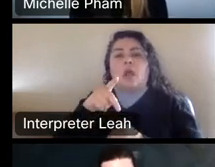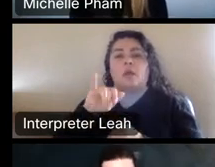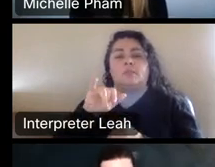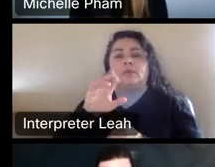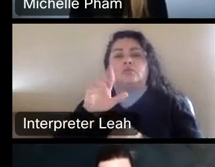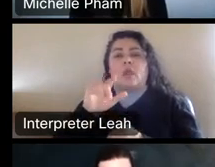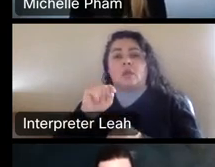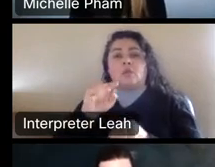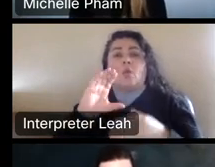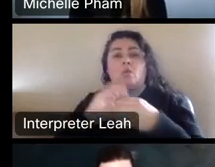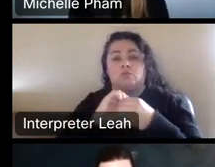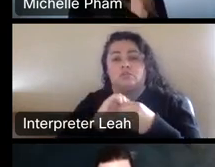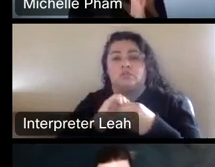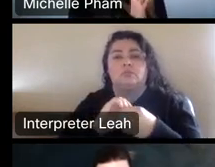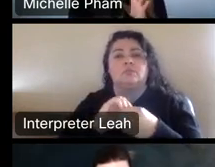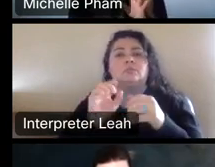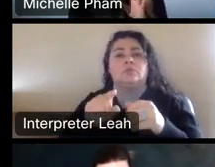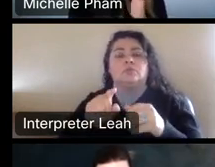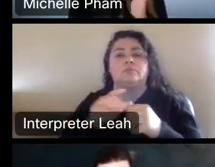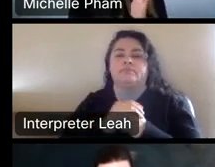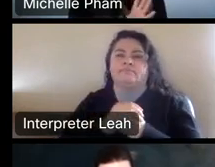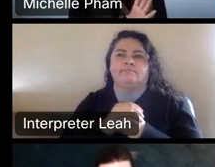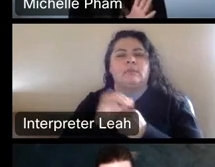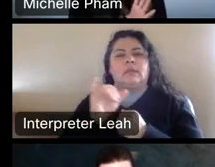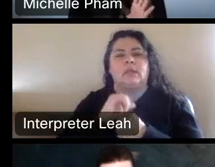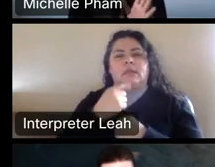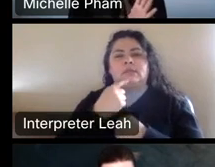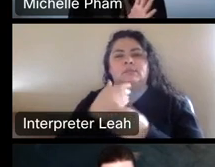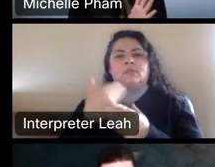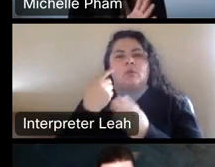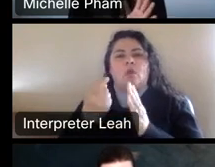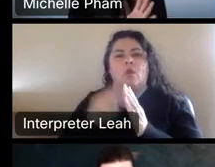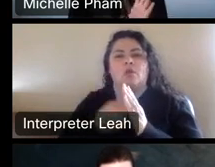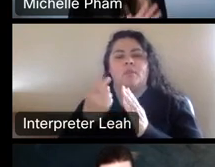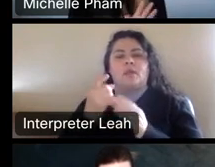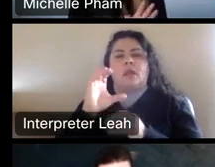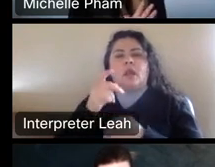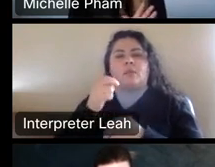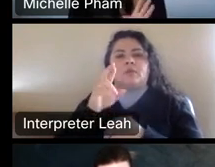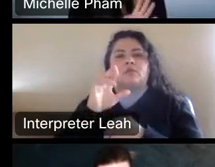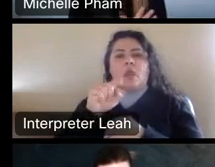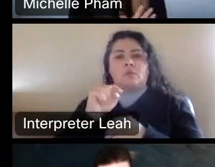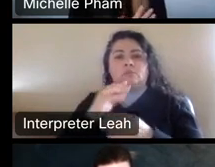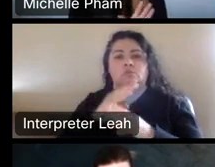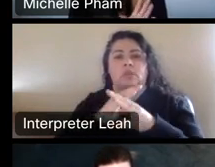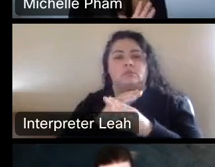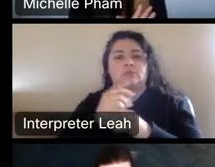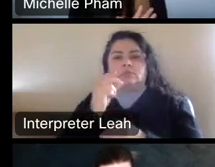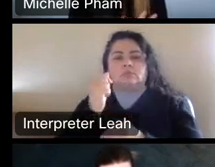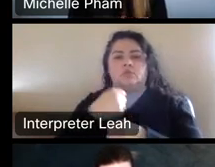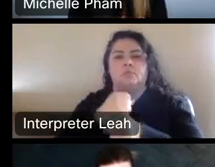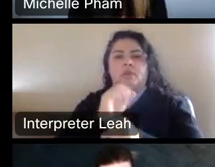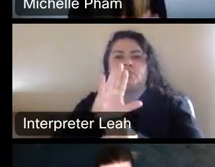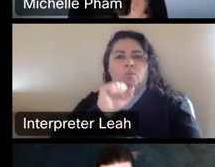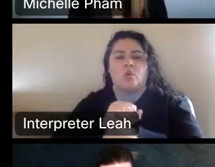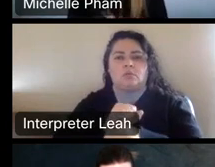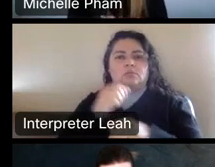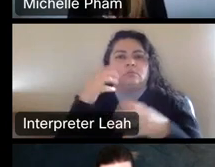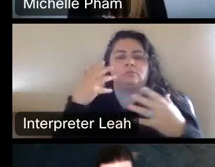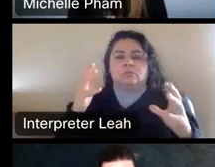You can take an additional well, like I said earlier, you have automatic copyright protection as soon as you create your work, but you can take an extra step.